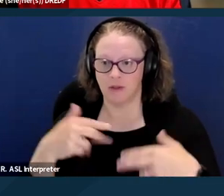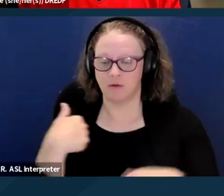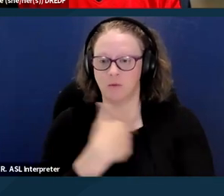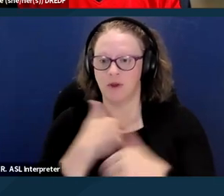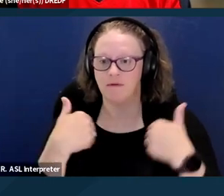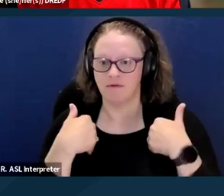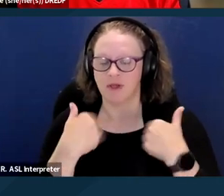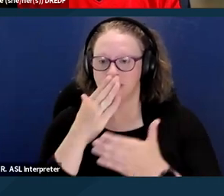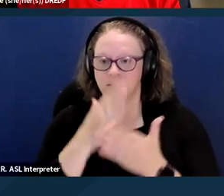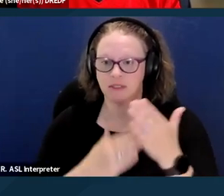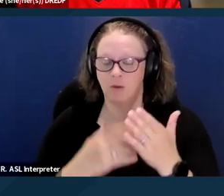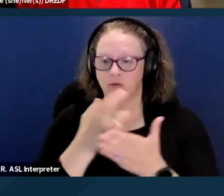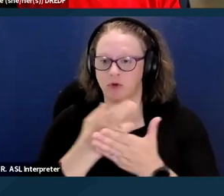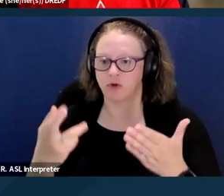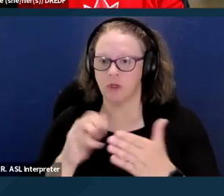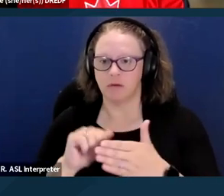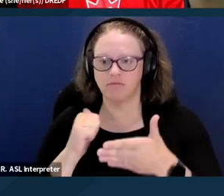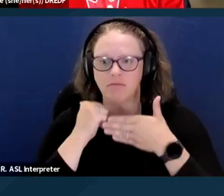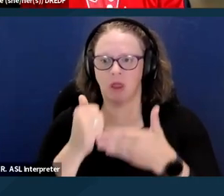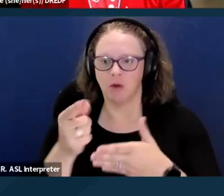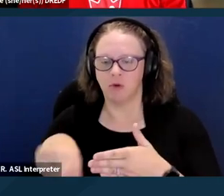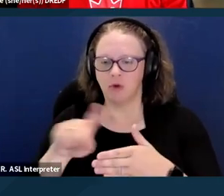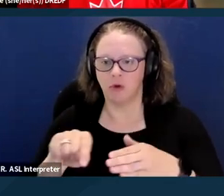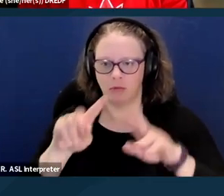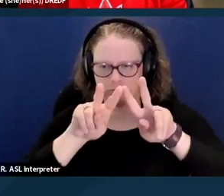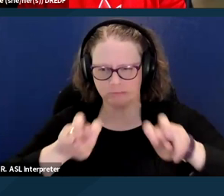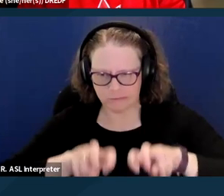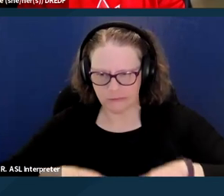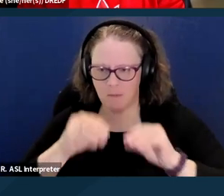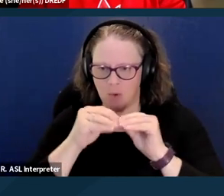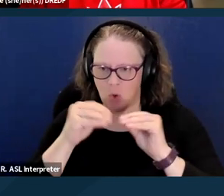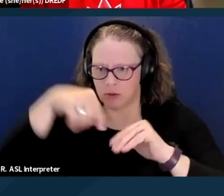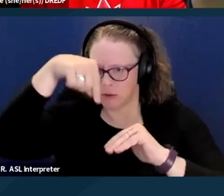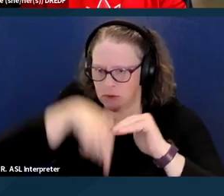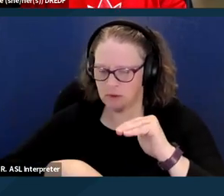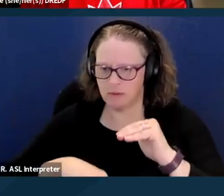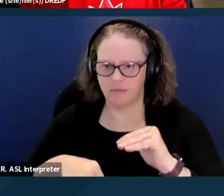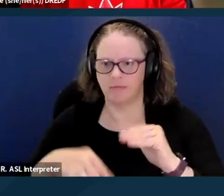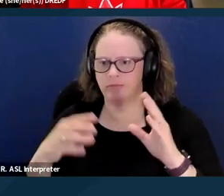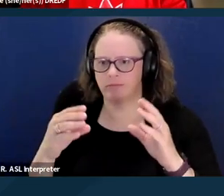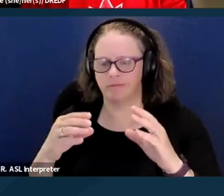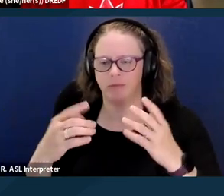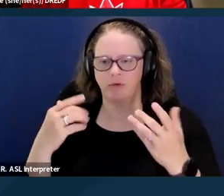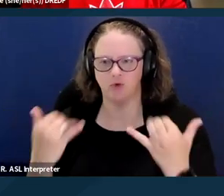some resources that will help you delve into them in more detail than we're able to cover in our time right here.